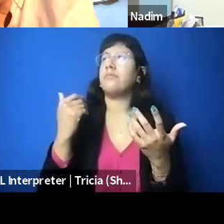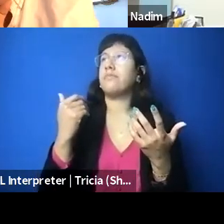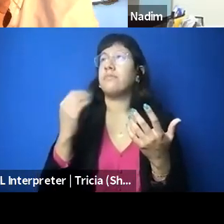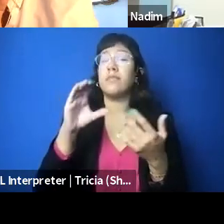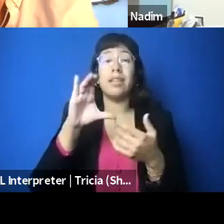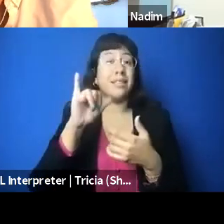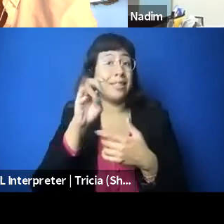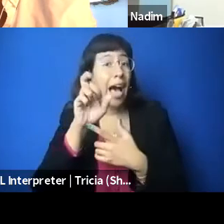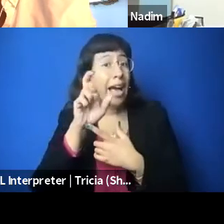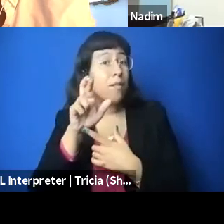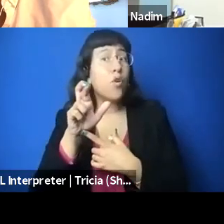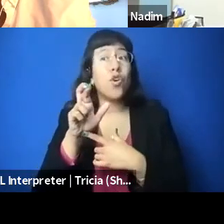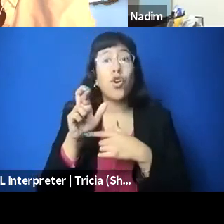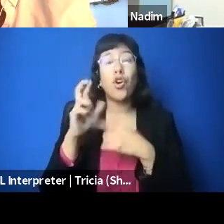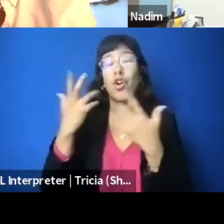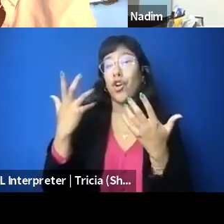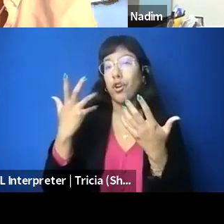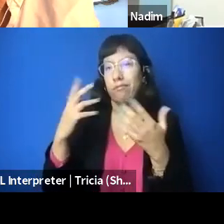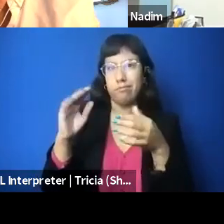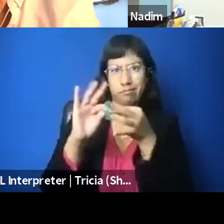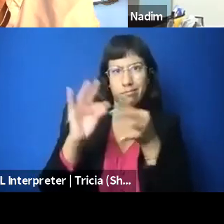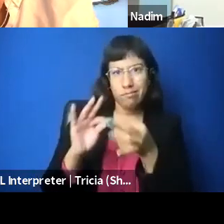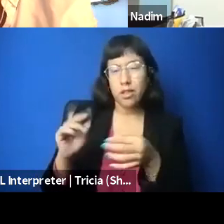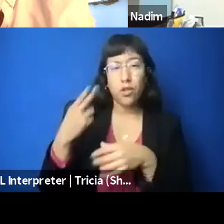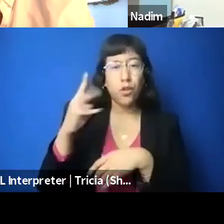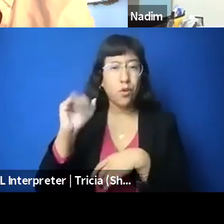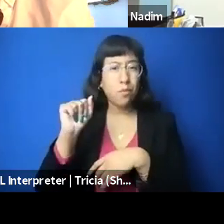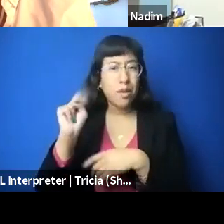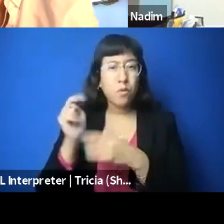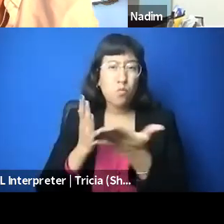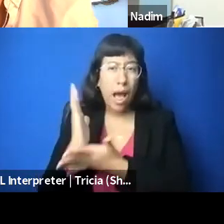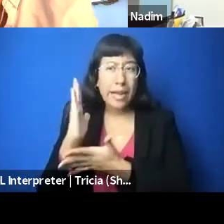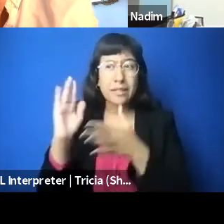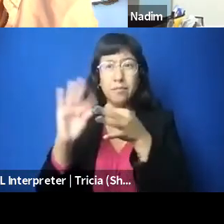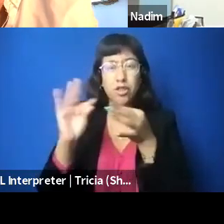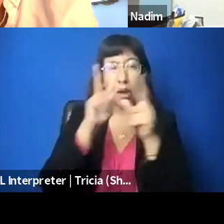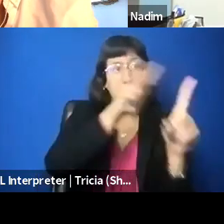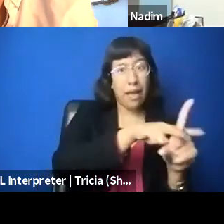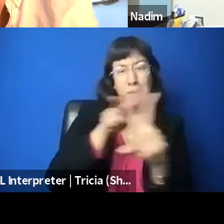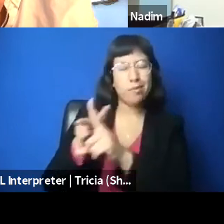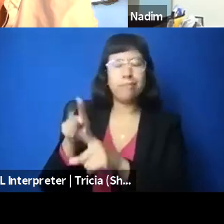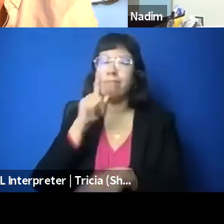and in the human rights space and in the, like, advocacy space, and I think when you sort of start changing that,